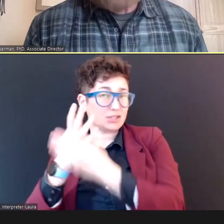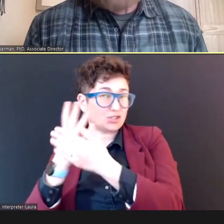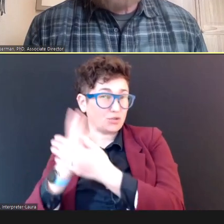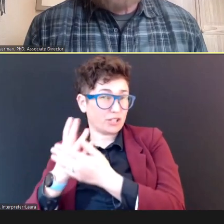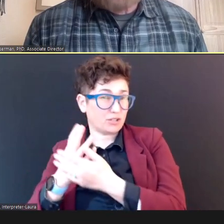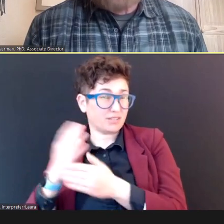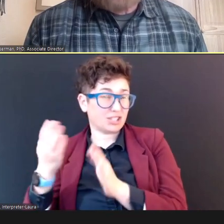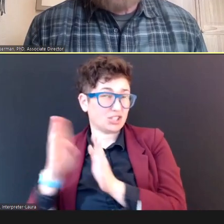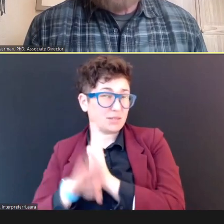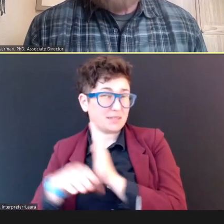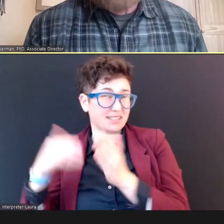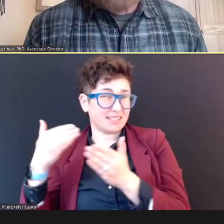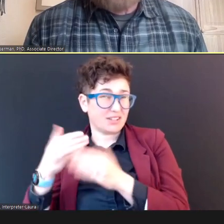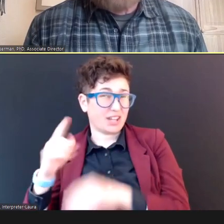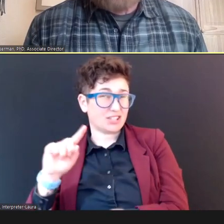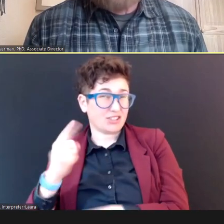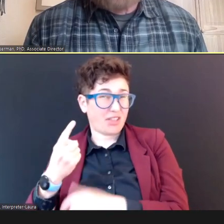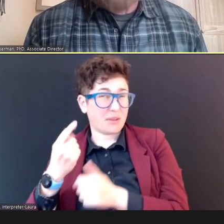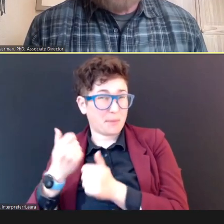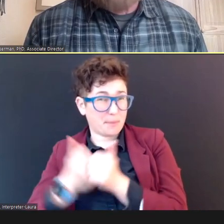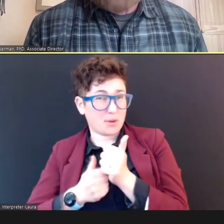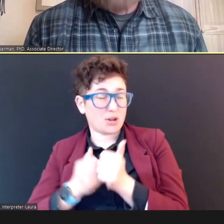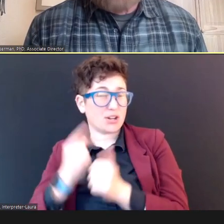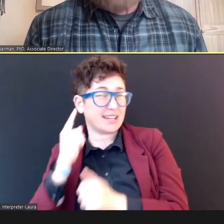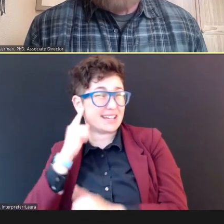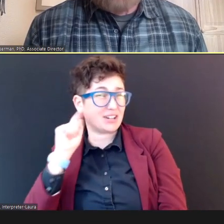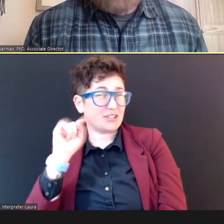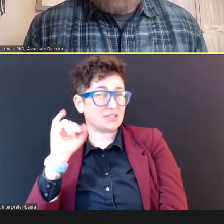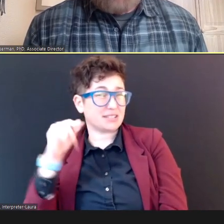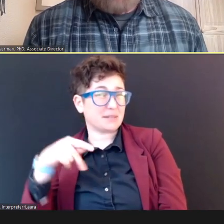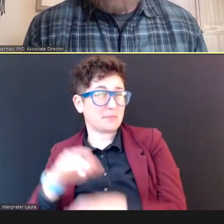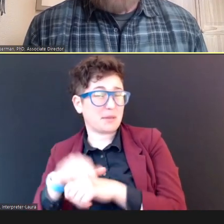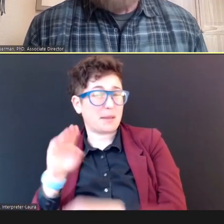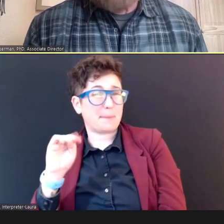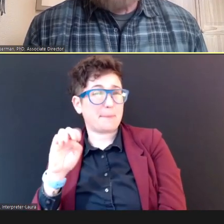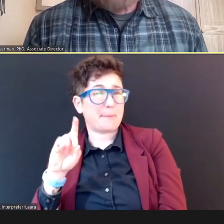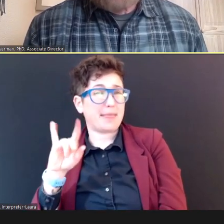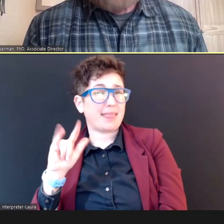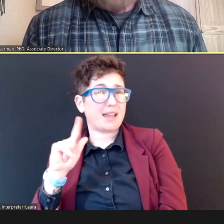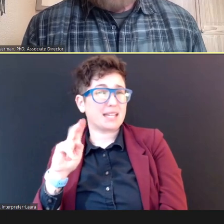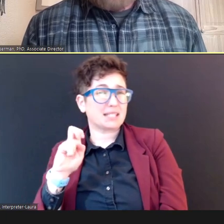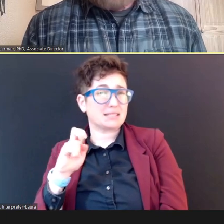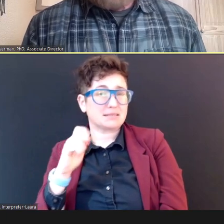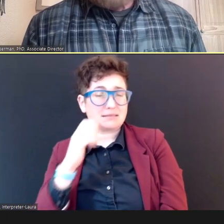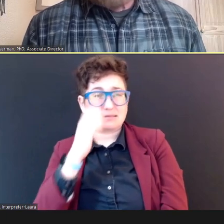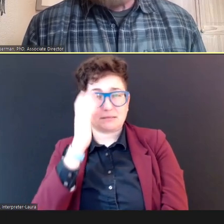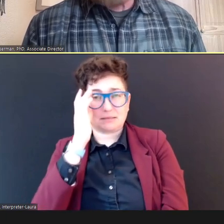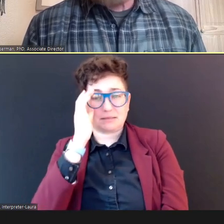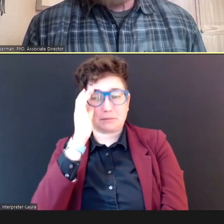dollar per ear tip on MEDLINE®, So, there's two pieces to this, question, right?